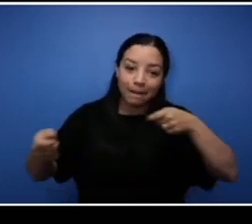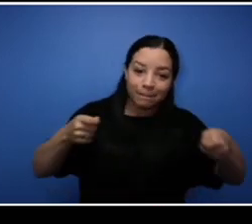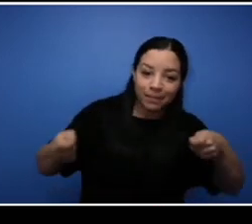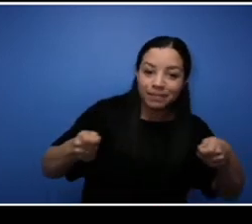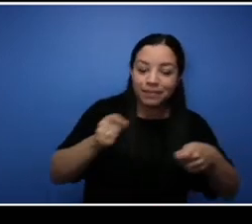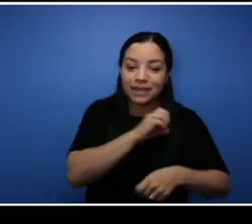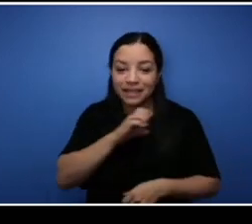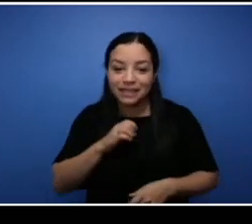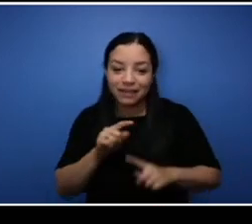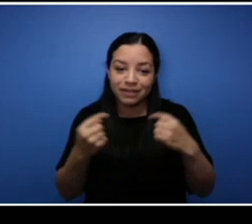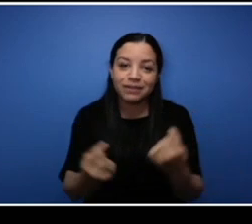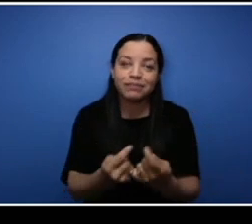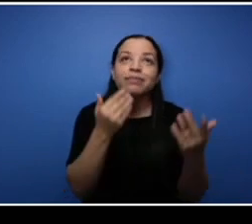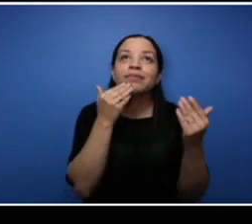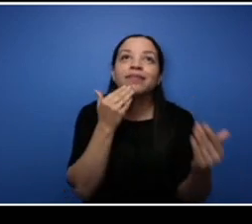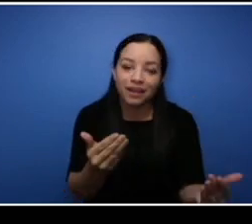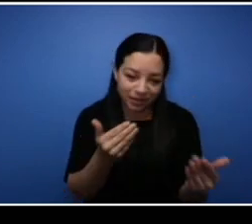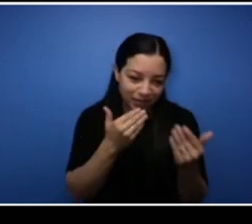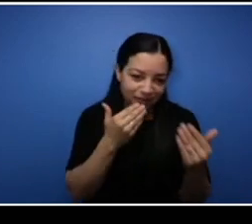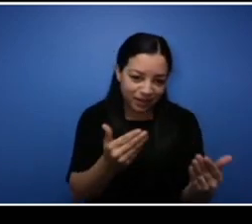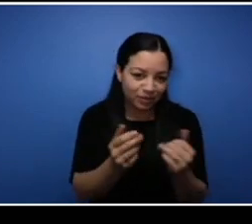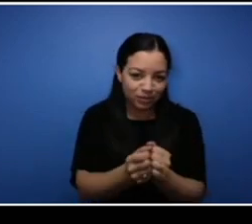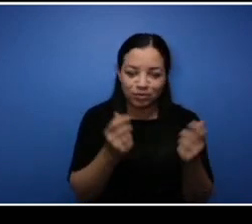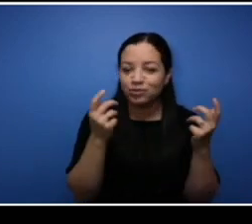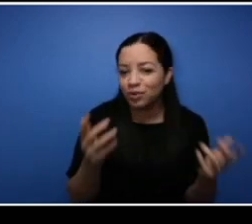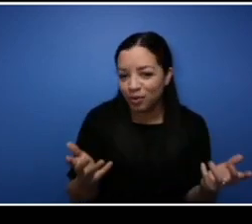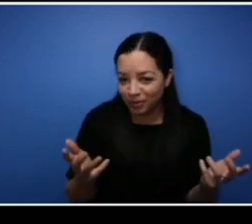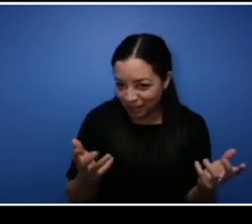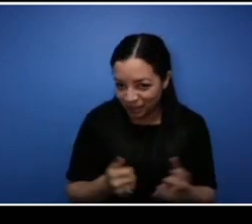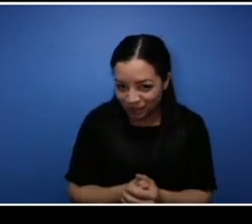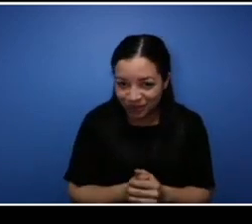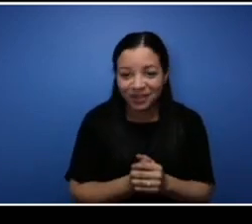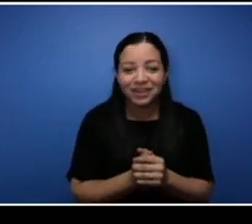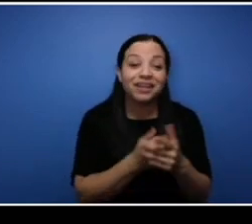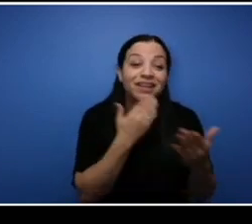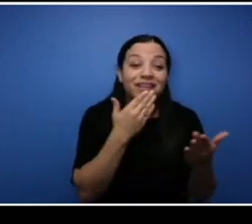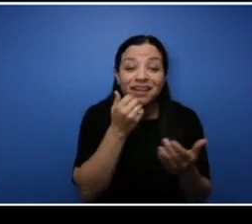Thank you so much and I want to thank everyone who came together to put this event on, of